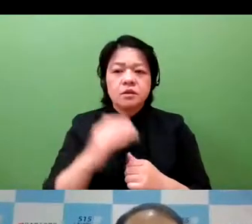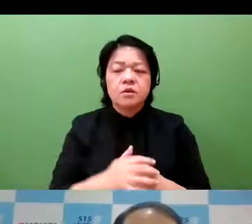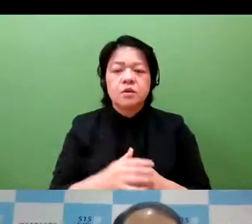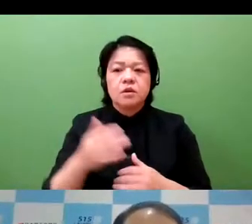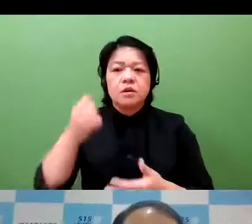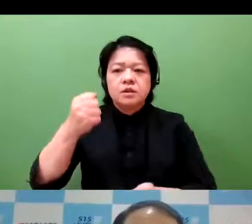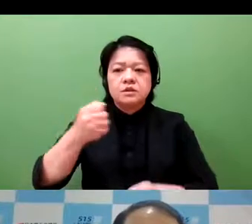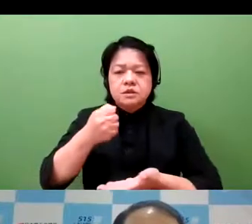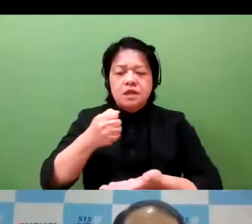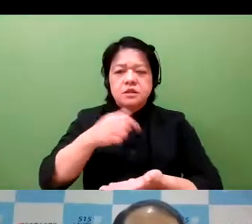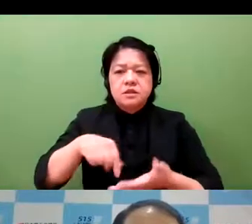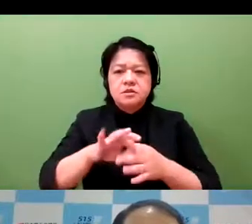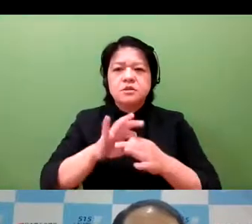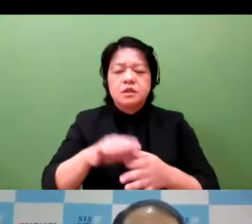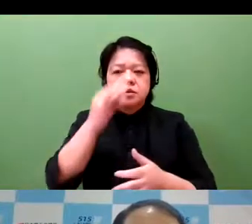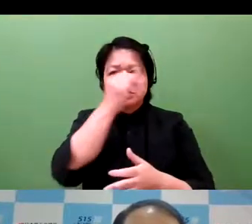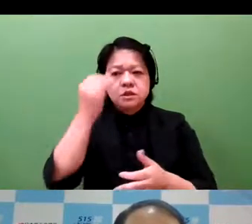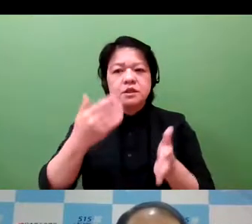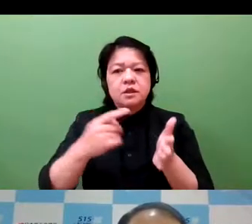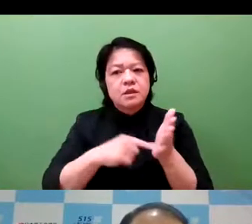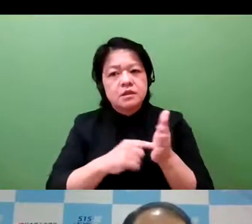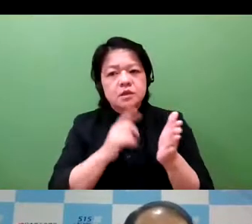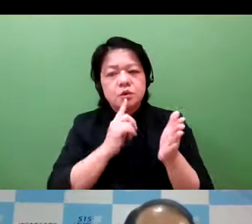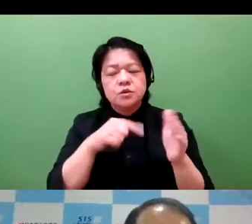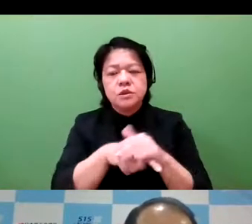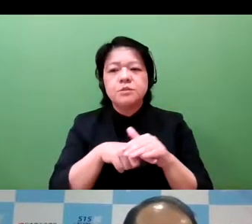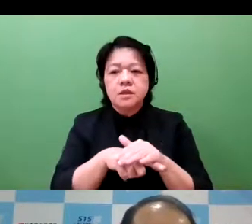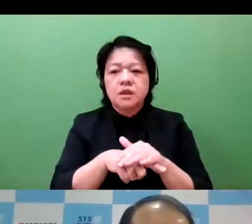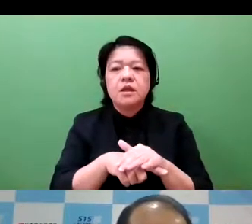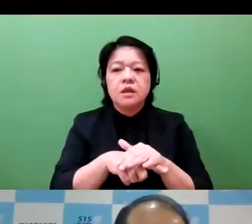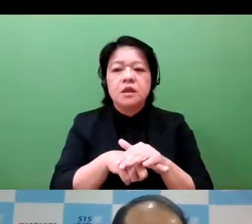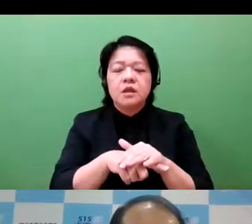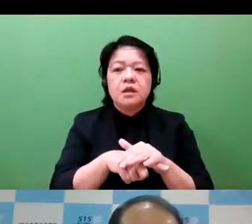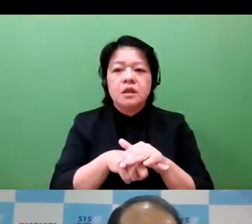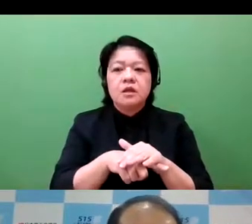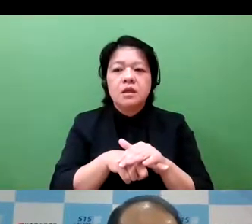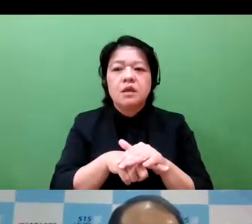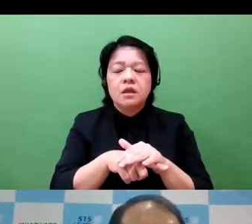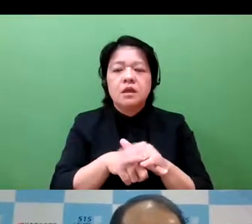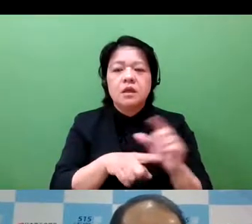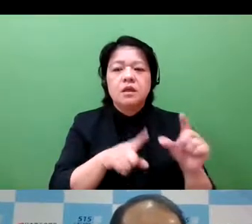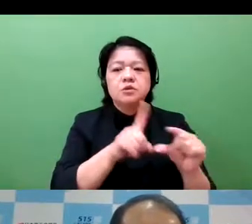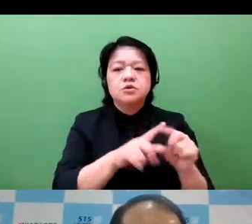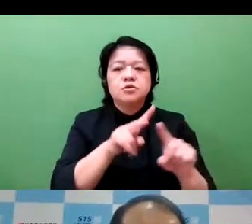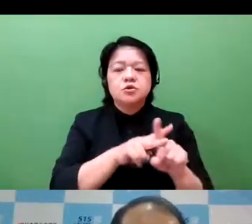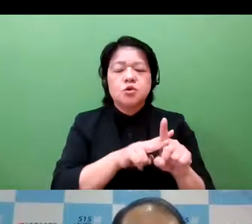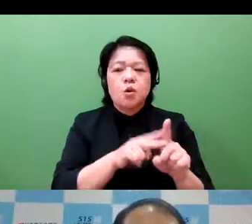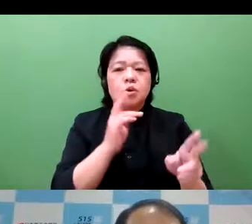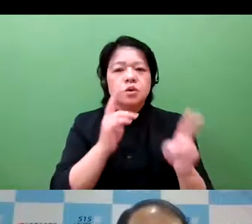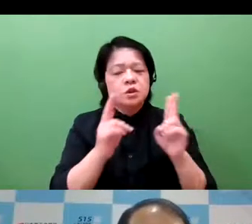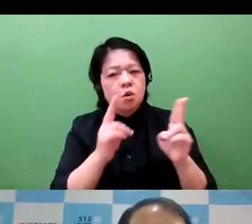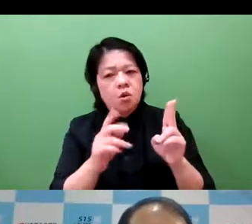when it comes to the knowledge of intellectual property, that is the stuff that suffers. Especially for small and medium-sized enterprises